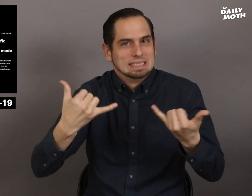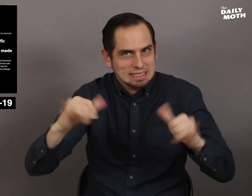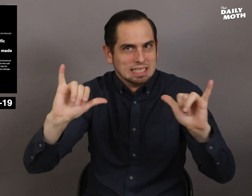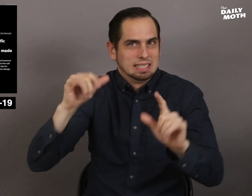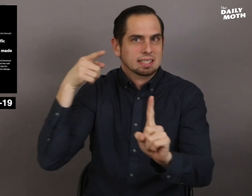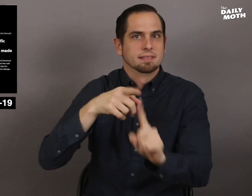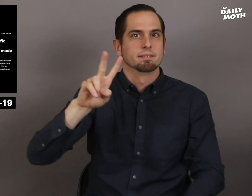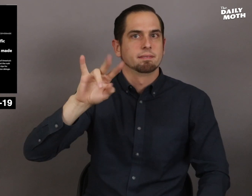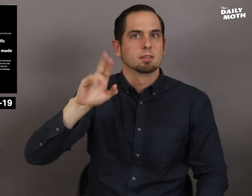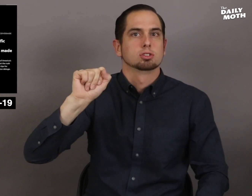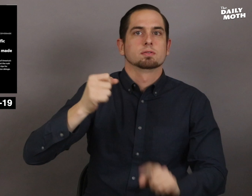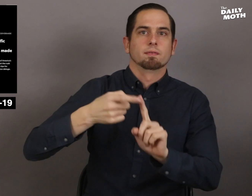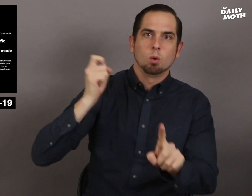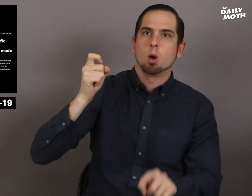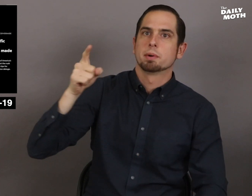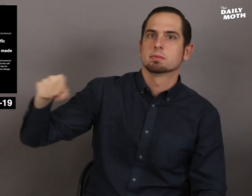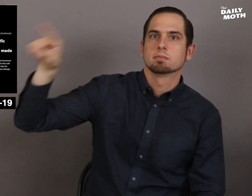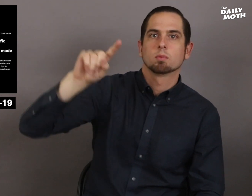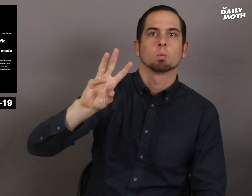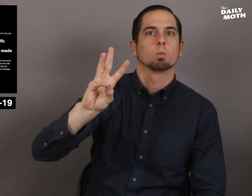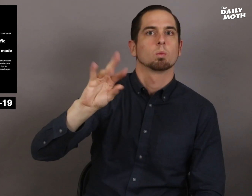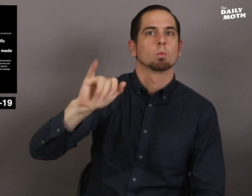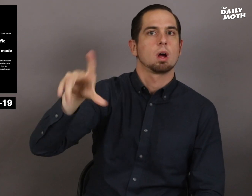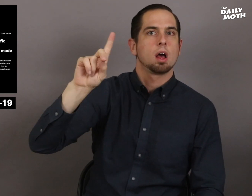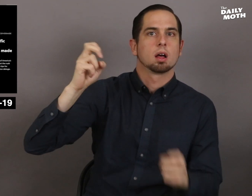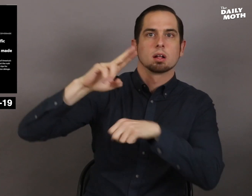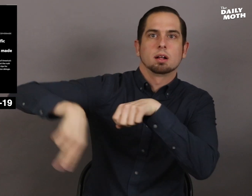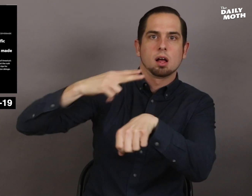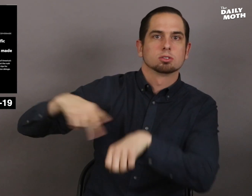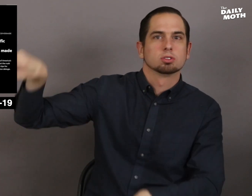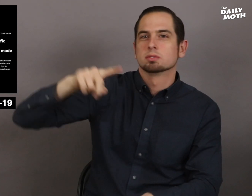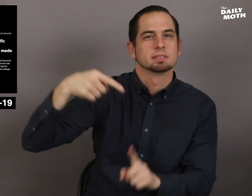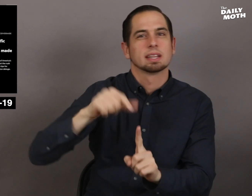it still means the virus came from the wild